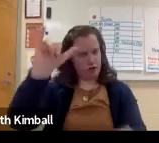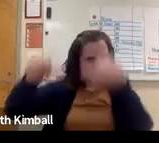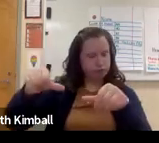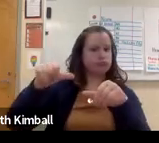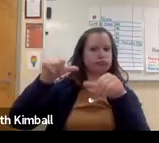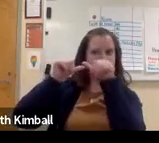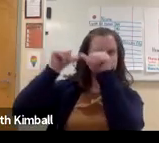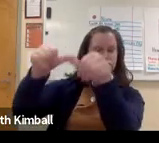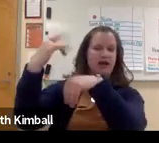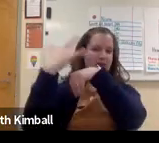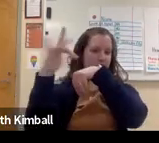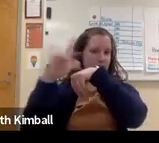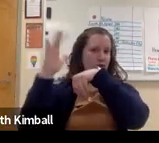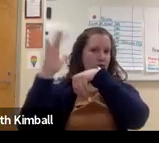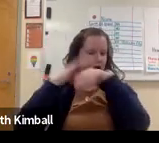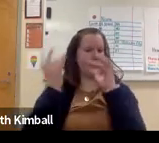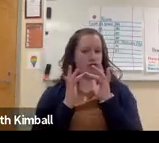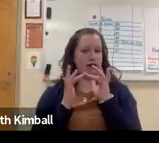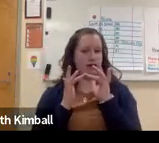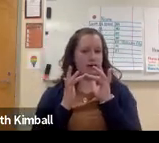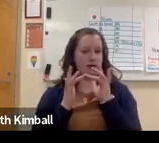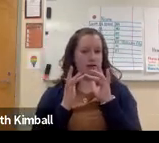Also, it's important to know that anything